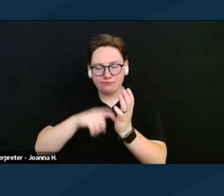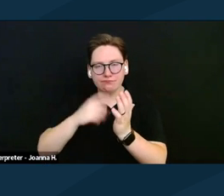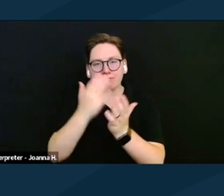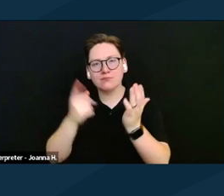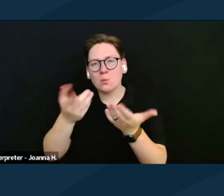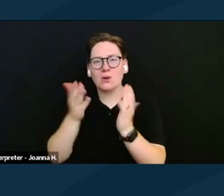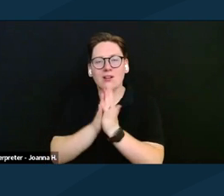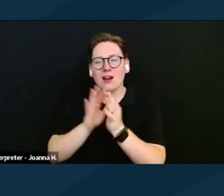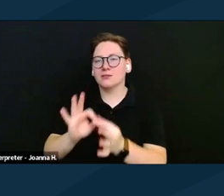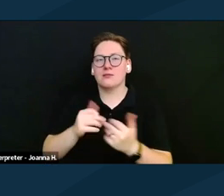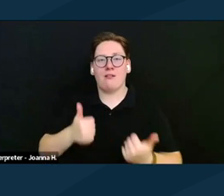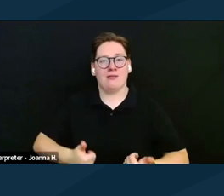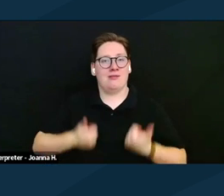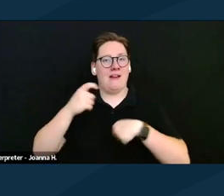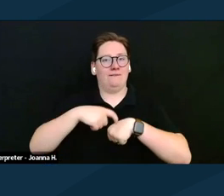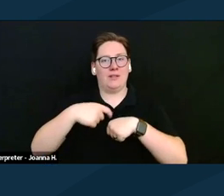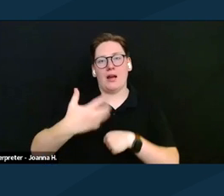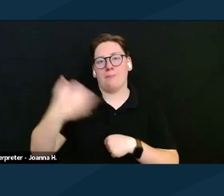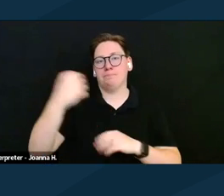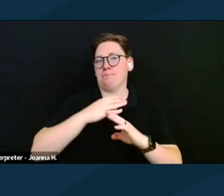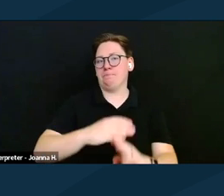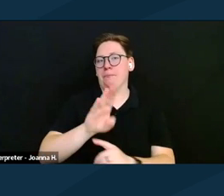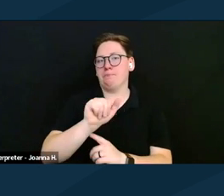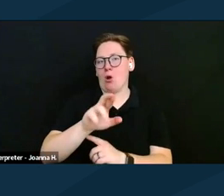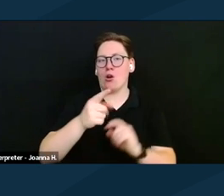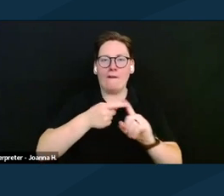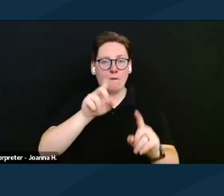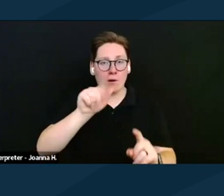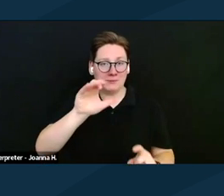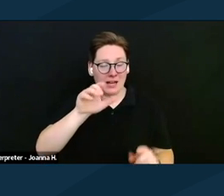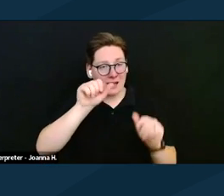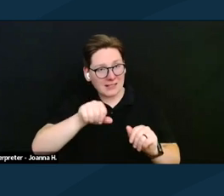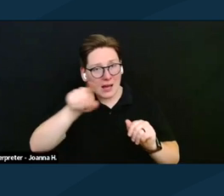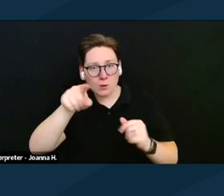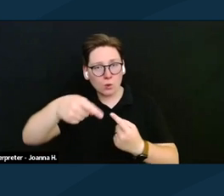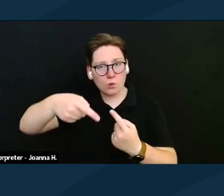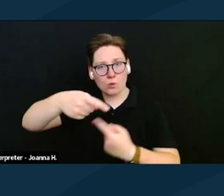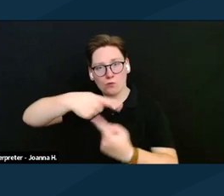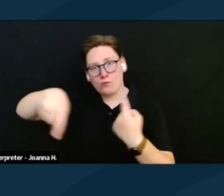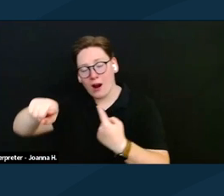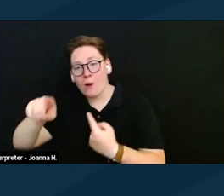and whether or not you could get around the penalty if you marry and then divorce.